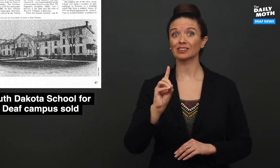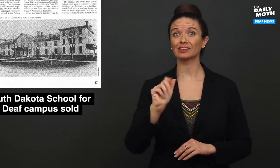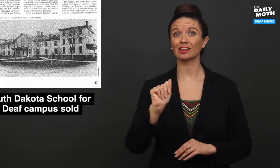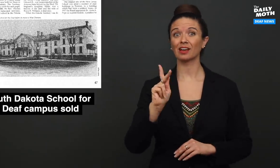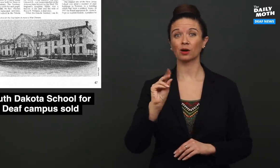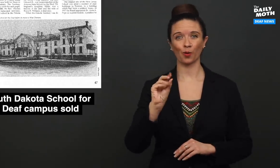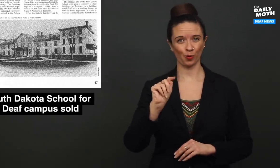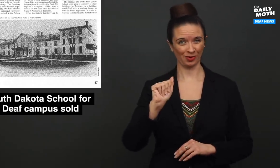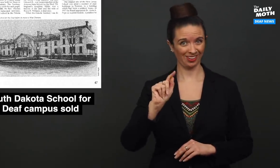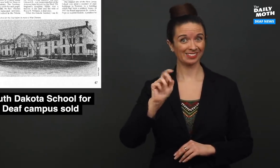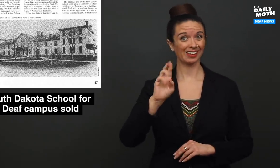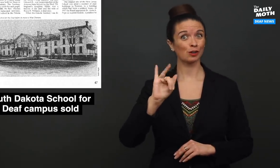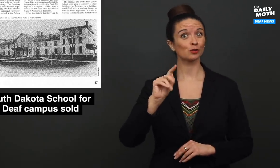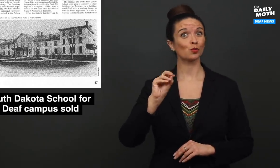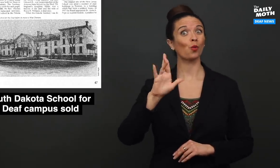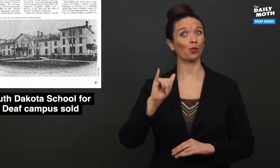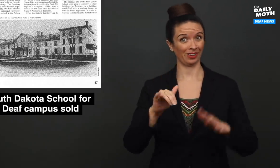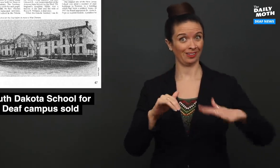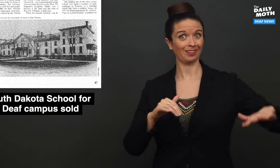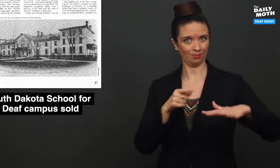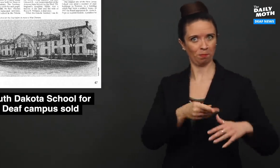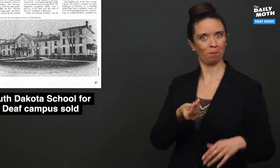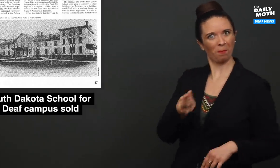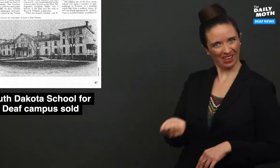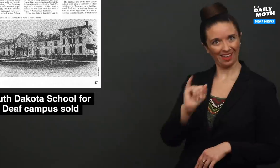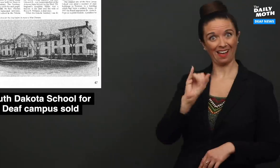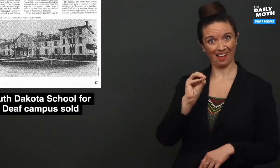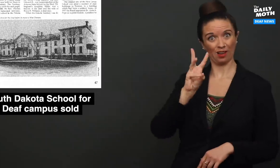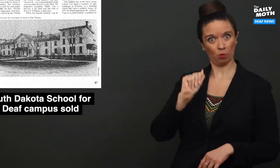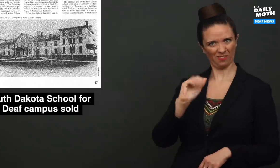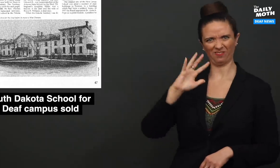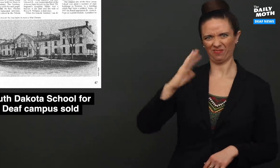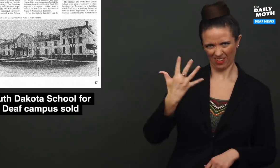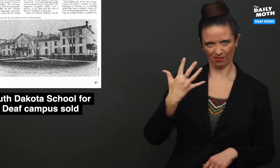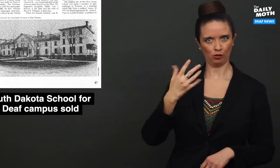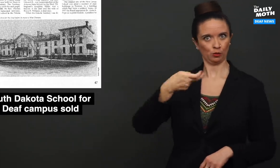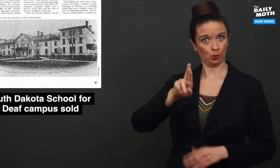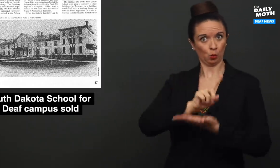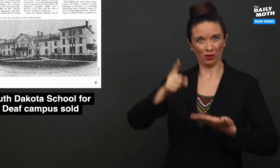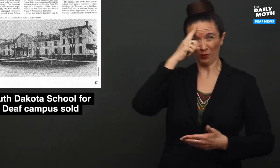The Dakota Territory paid Iowa $5.00 per week